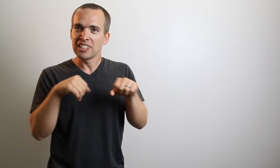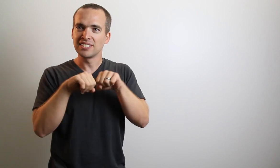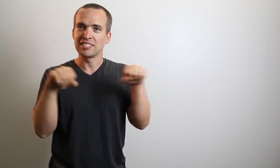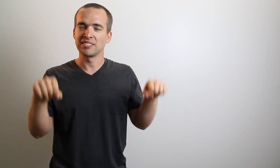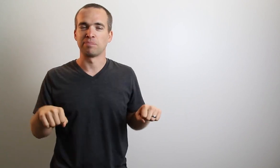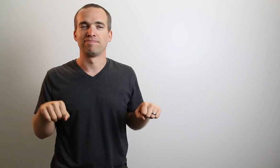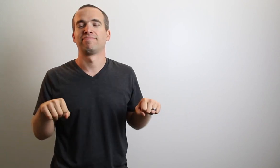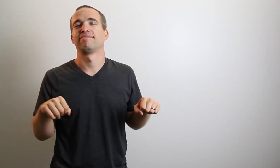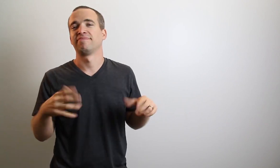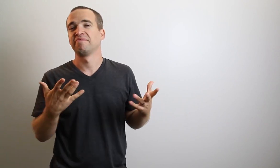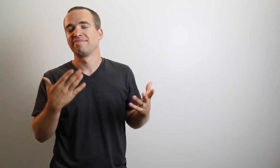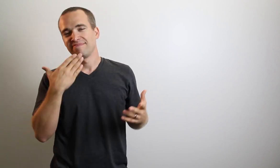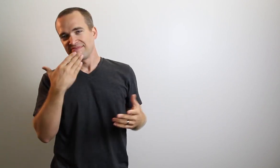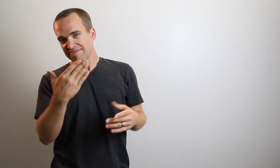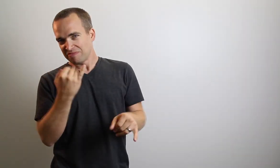Thanks to my Deaf school.